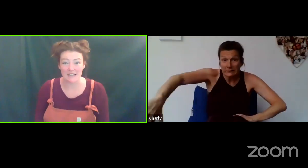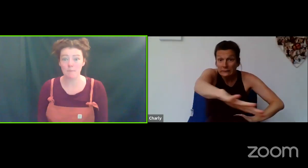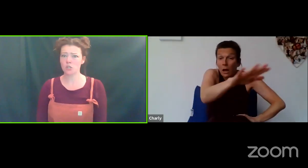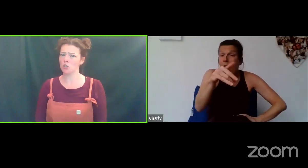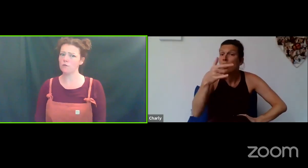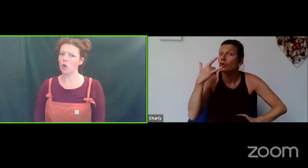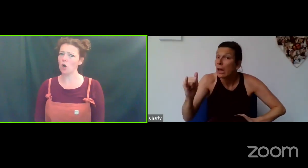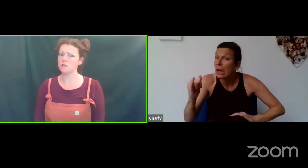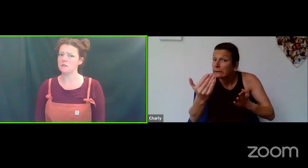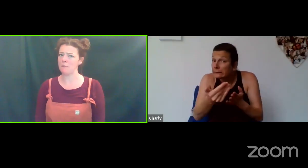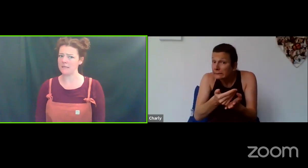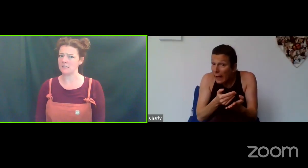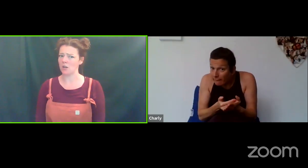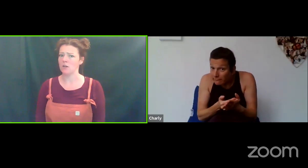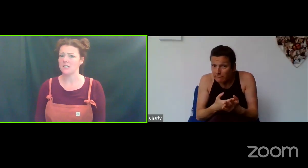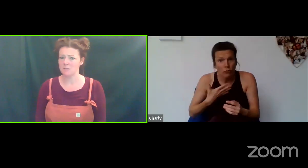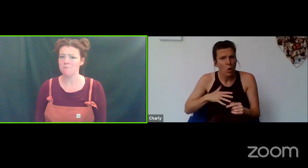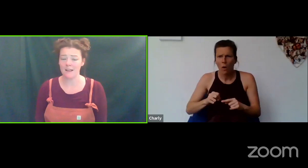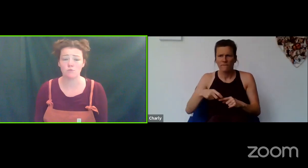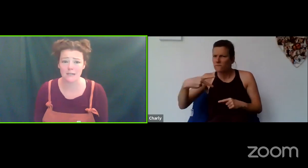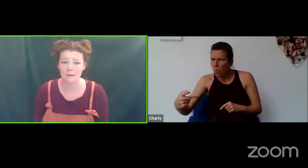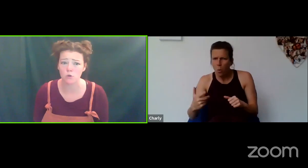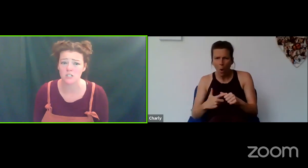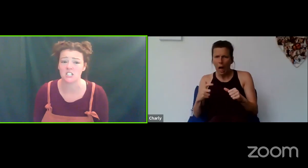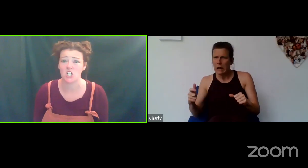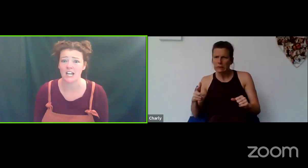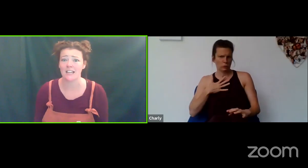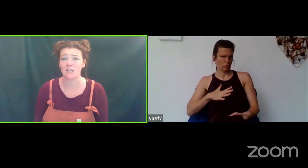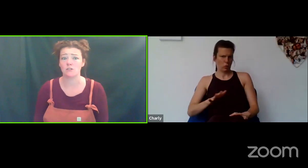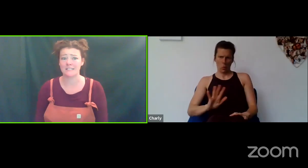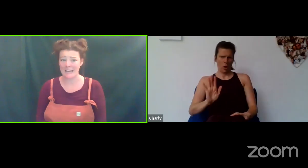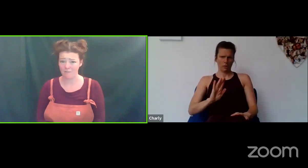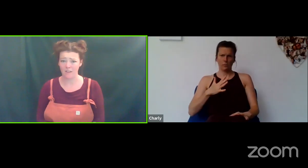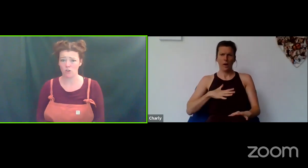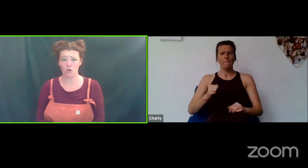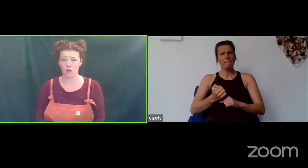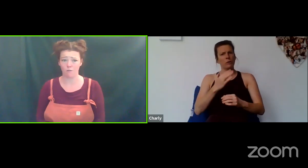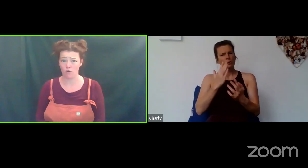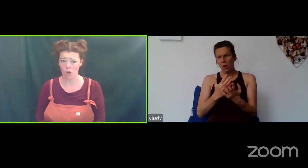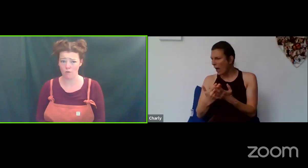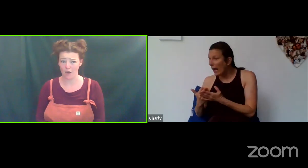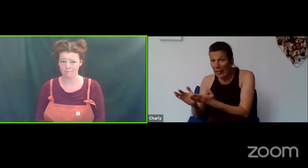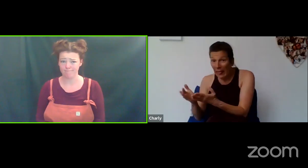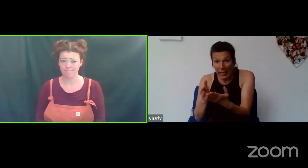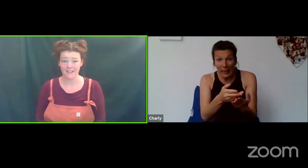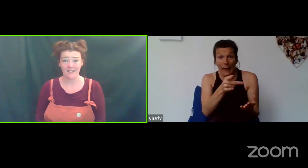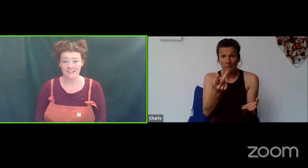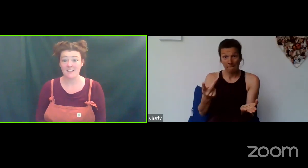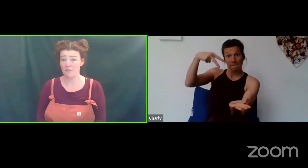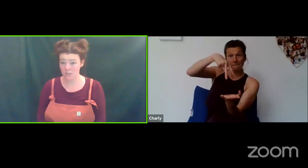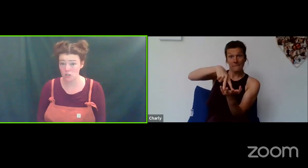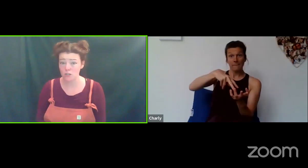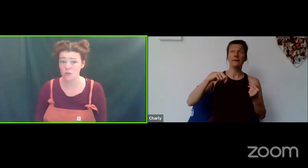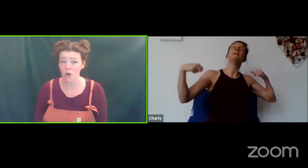That's it! Make sure you've got lots of space though, it's really important to check that you're safe and that you're not going to fall over but as long as you've